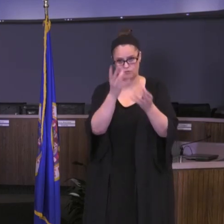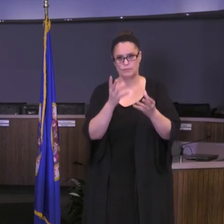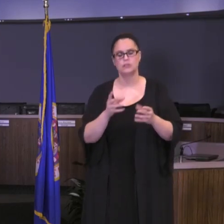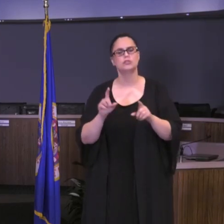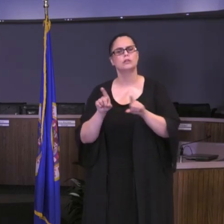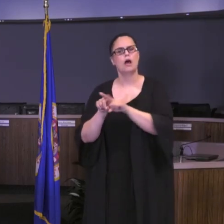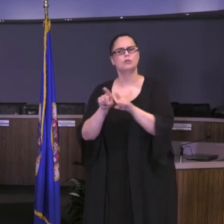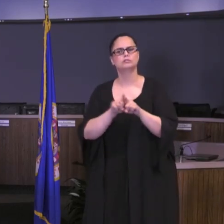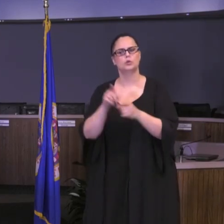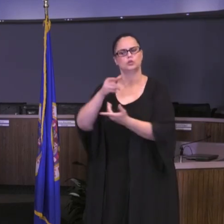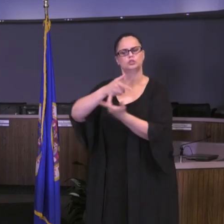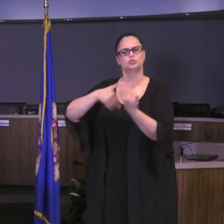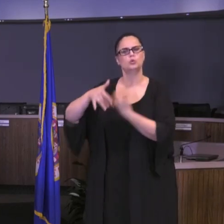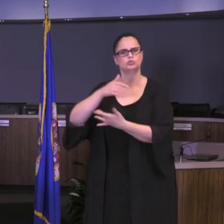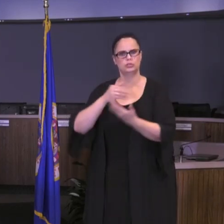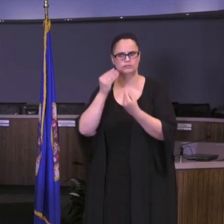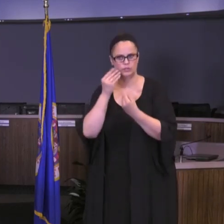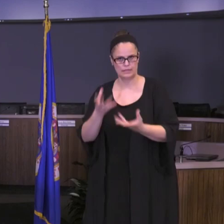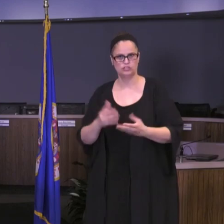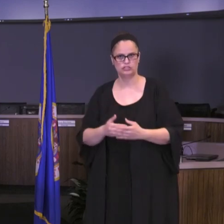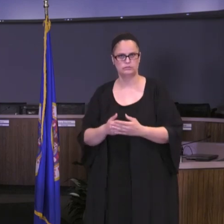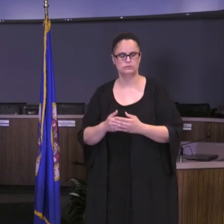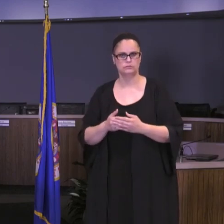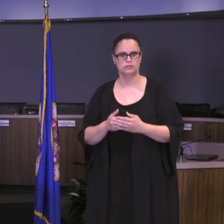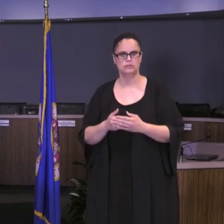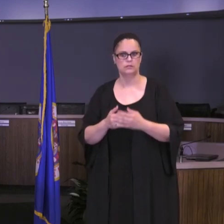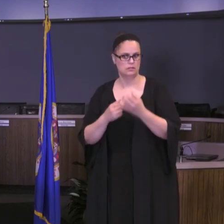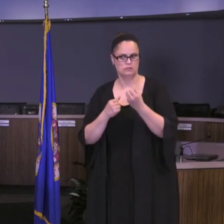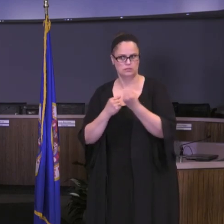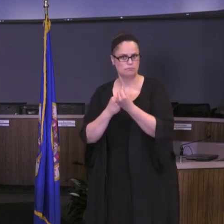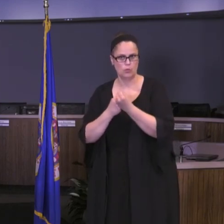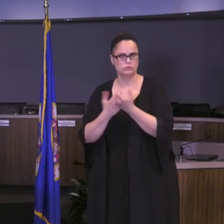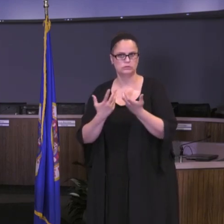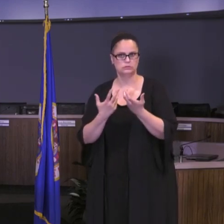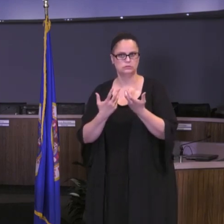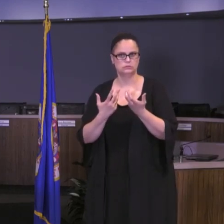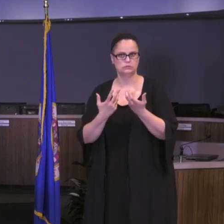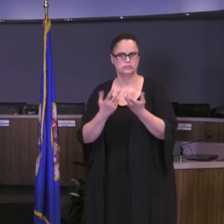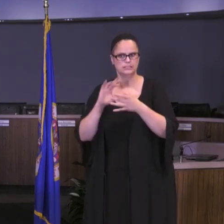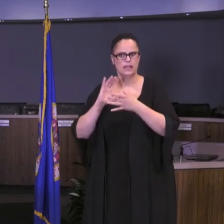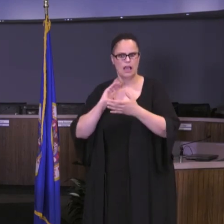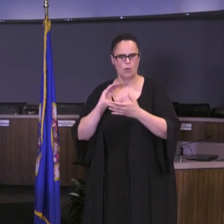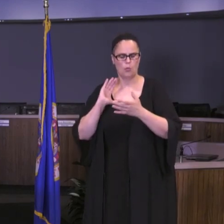so that there can be currency of information and support, engagement. We want our assignments, we want our work to